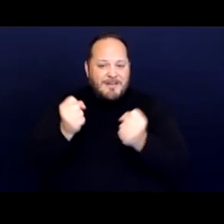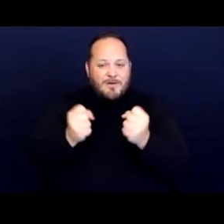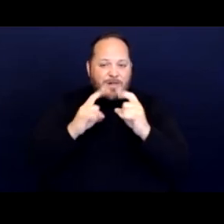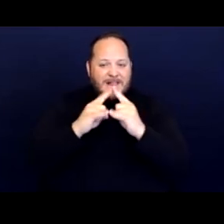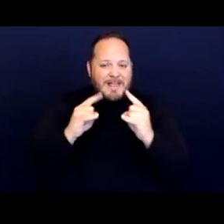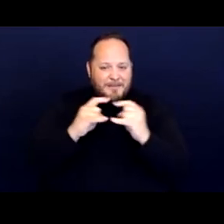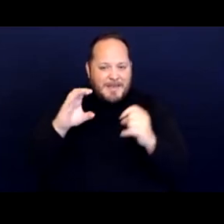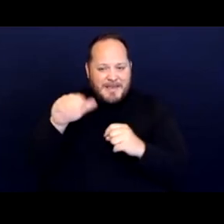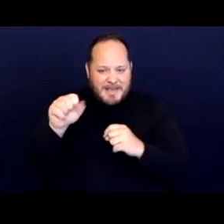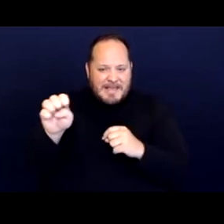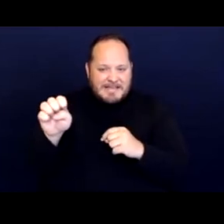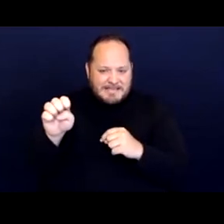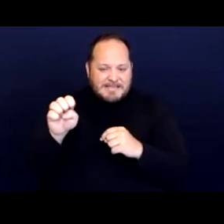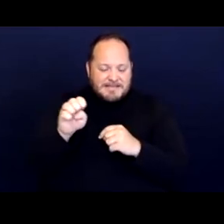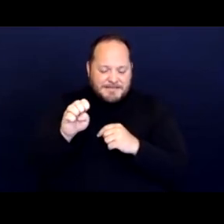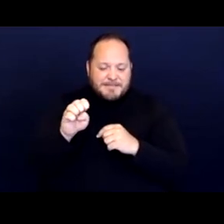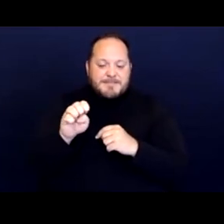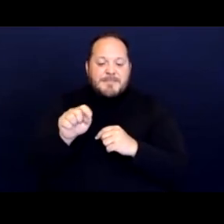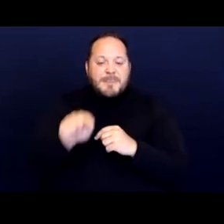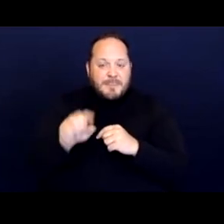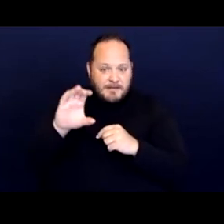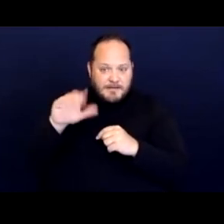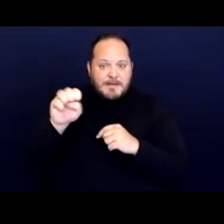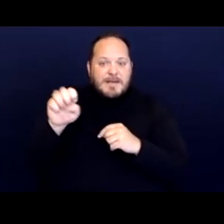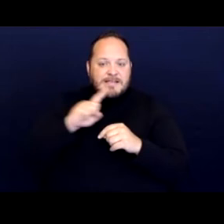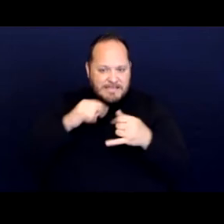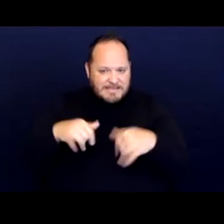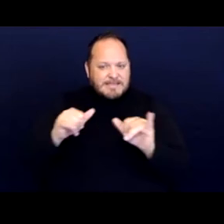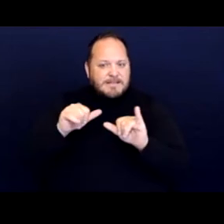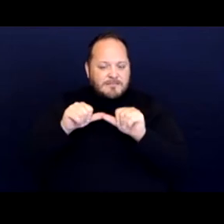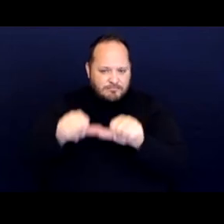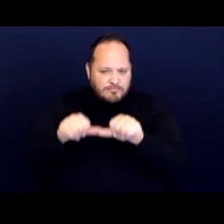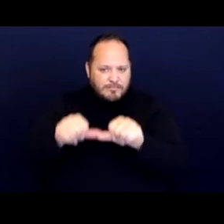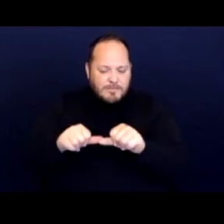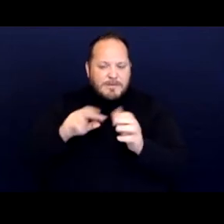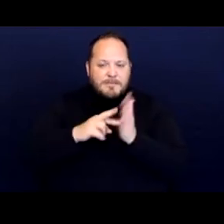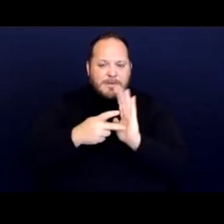And again, this case is ongoing. So we're gonna go through the facts briefly.